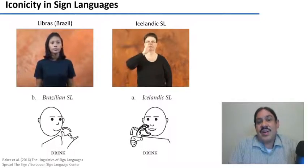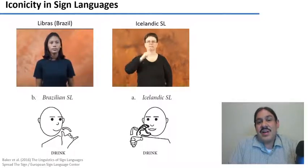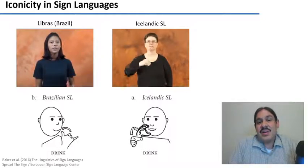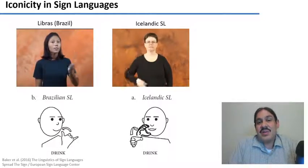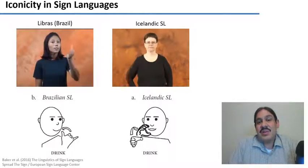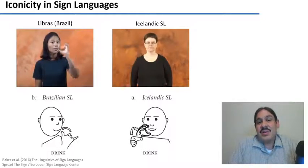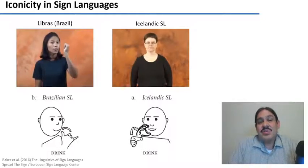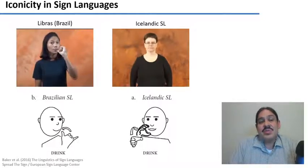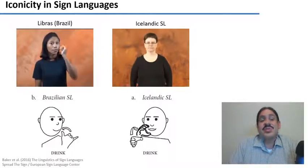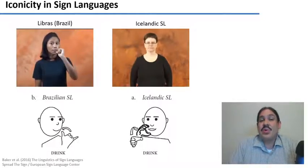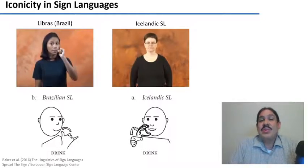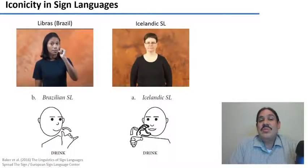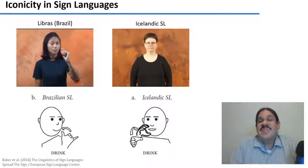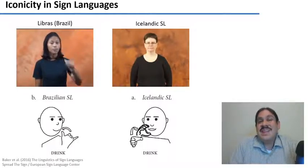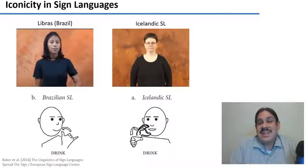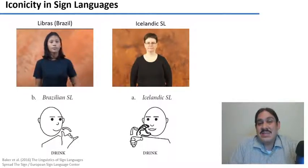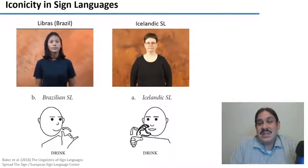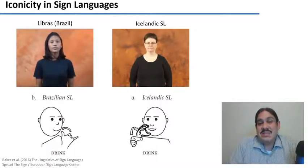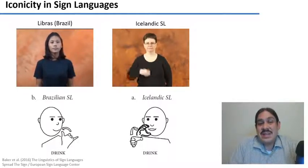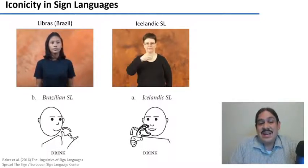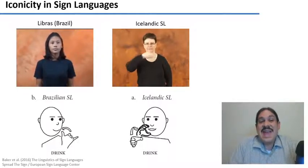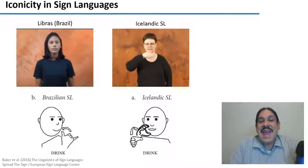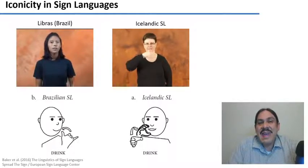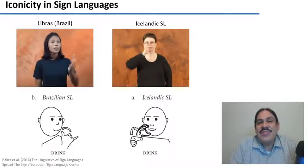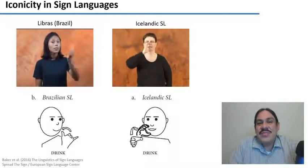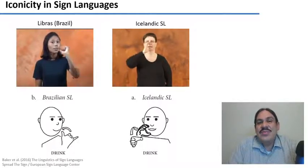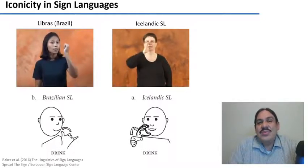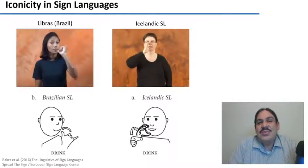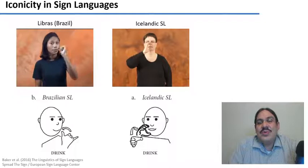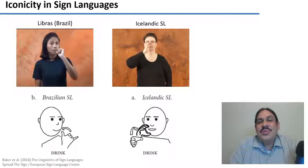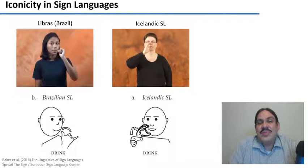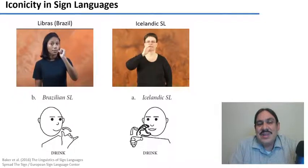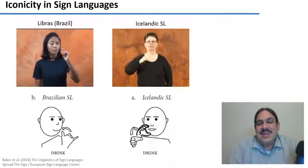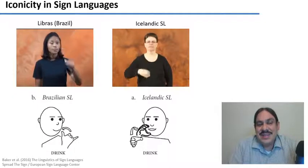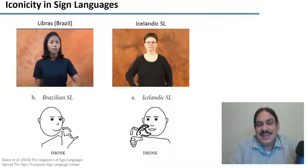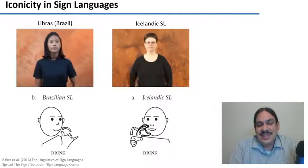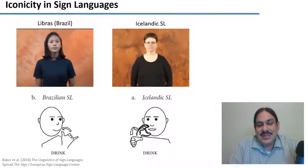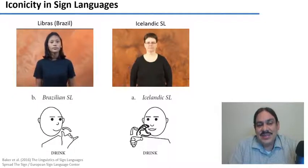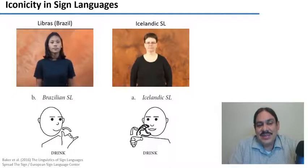drink that it's like oh yeah, it's kind of like a glass or it's kind of like